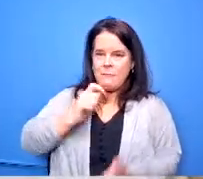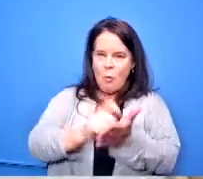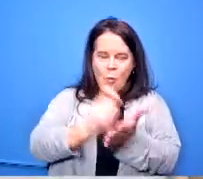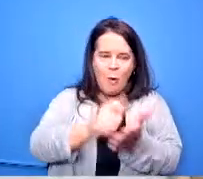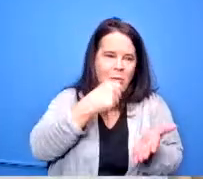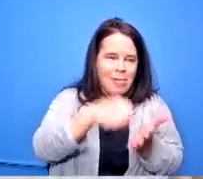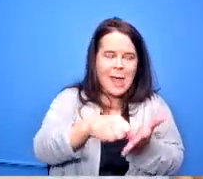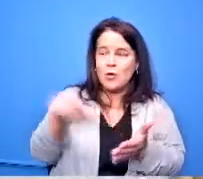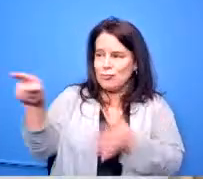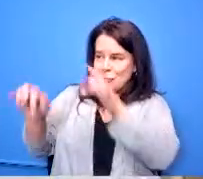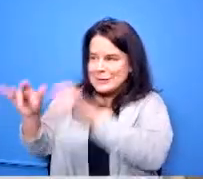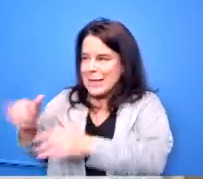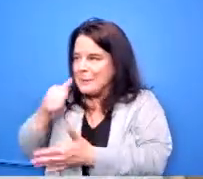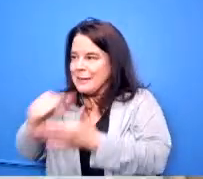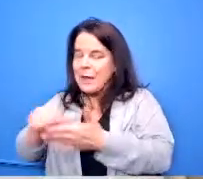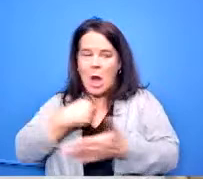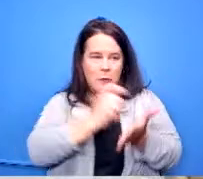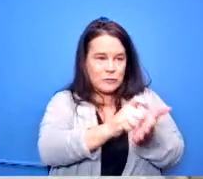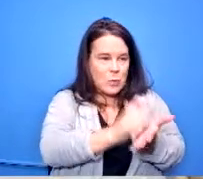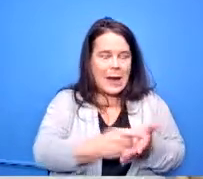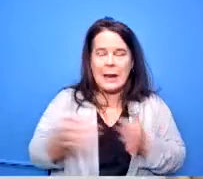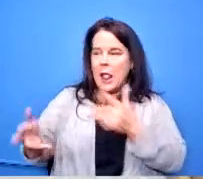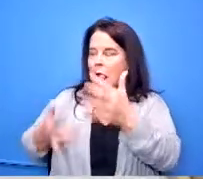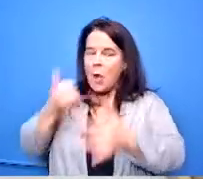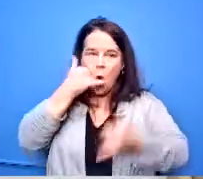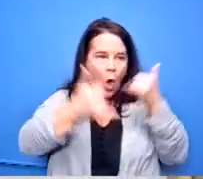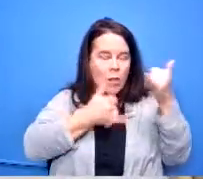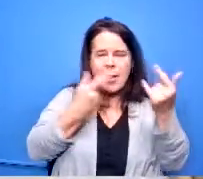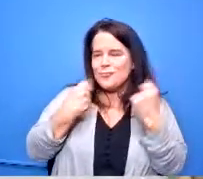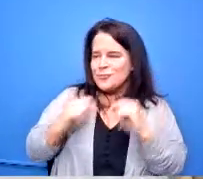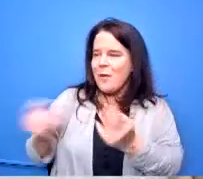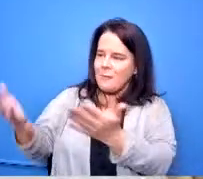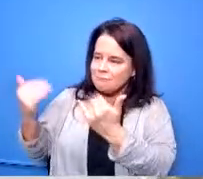was typing the letters i was writing and i was making phone calls trying to get the air force to